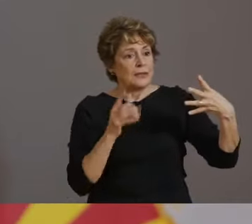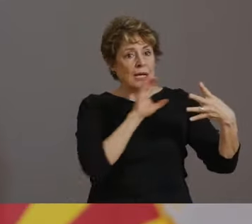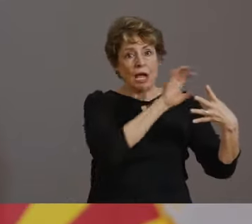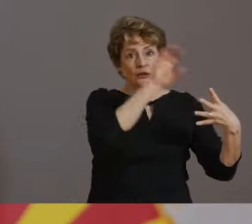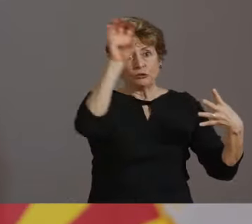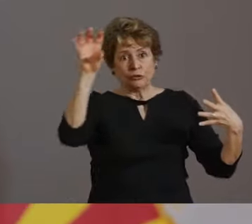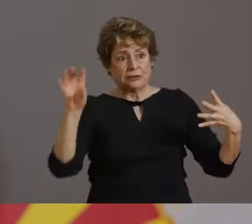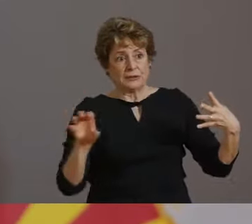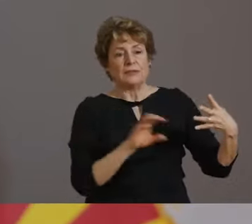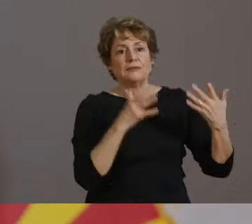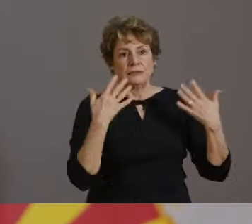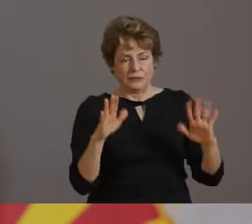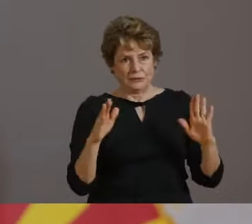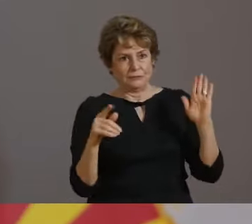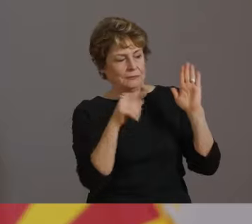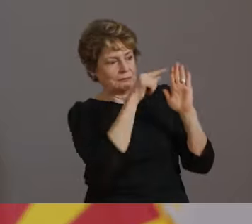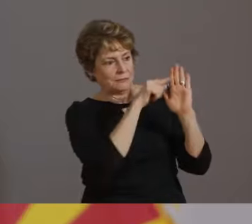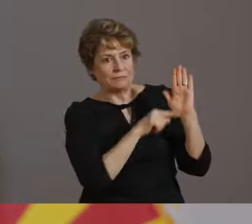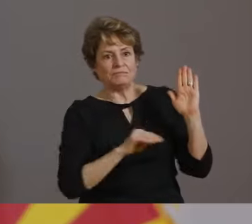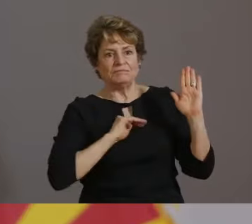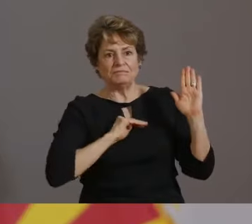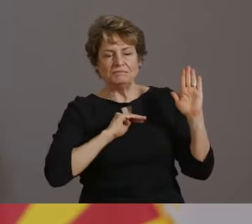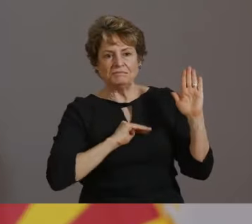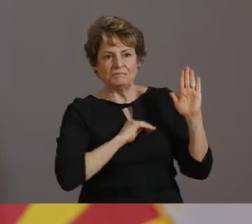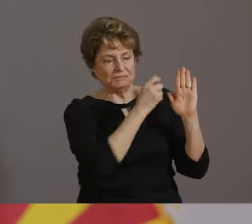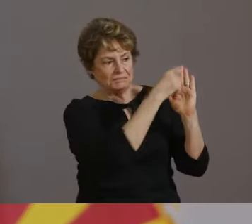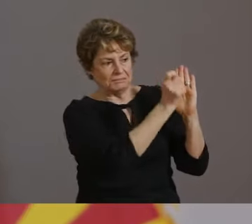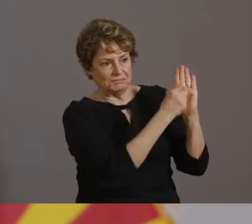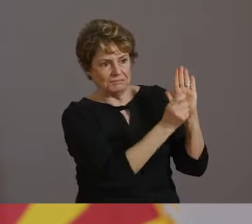HAVE MADE THE DECISION TO RETURN TO A HYBRID LEARNING MODEL.